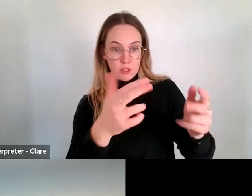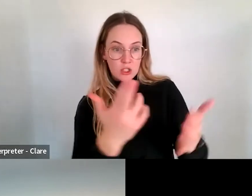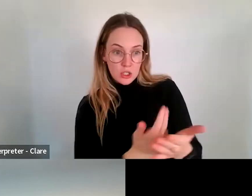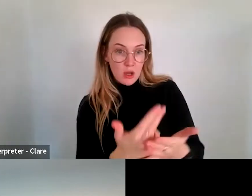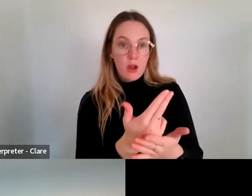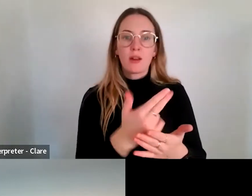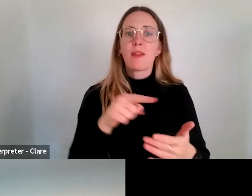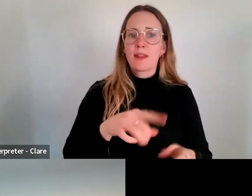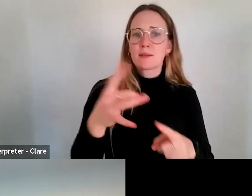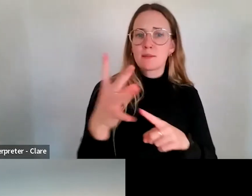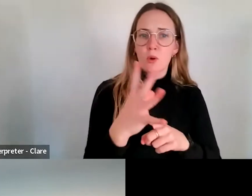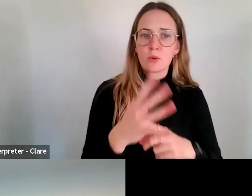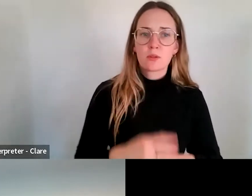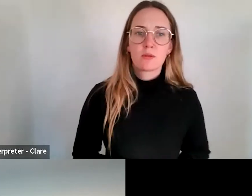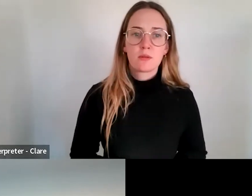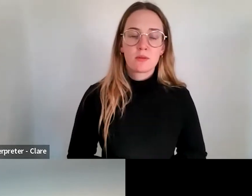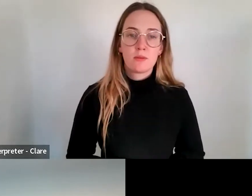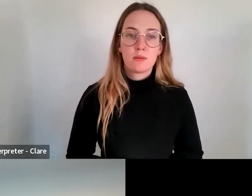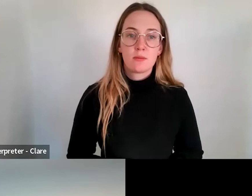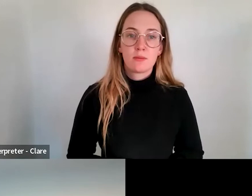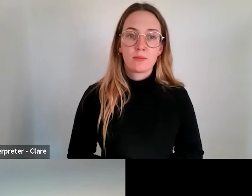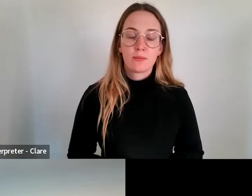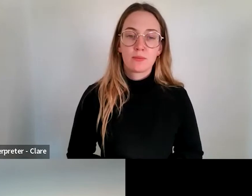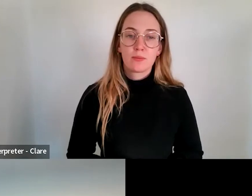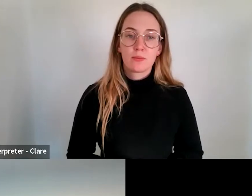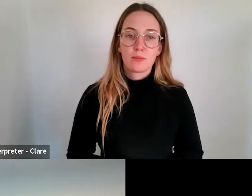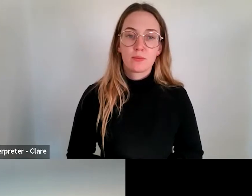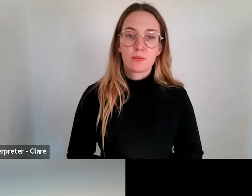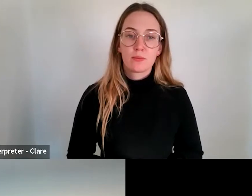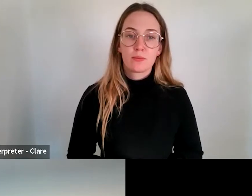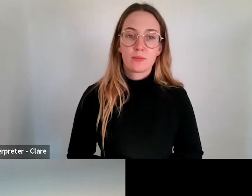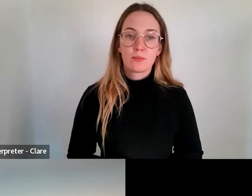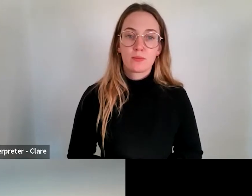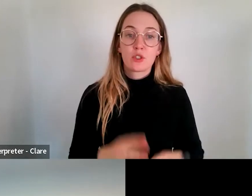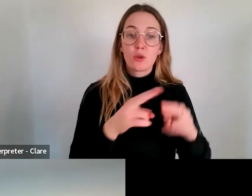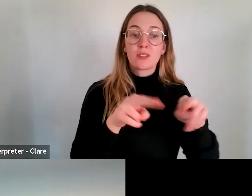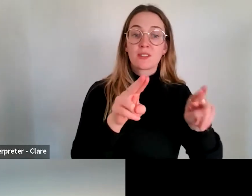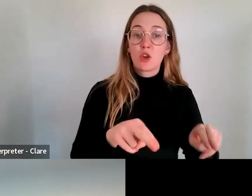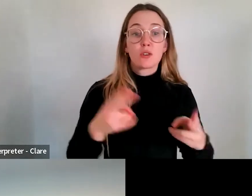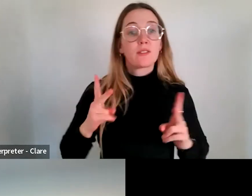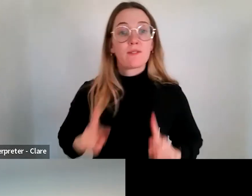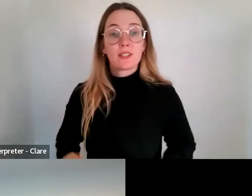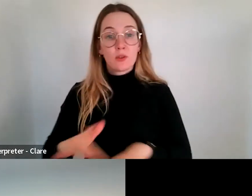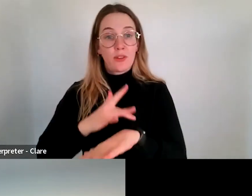We know that, you know, for the circus or physical theatre sector